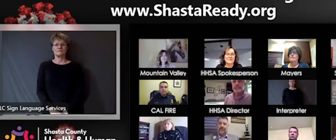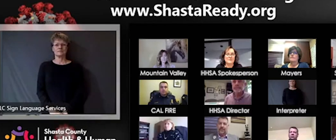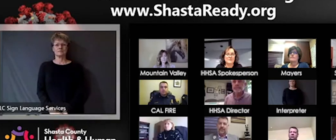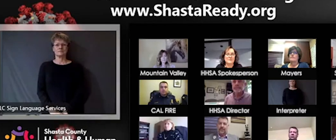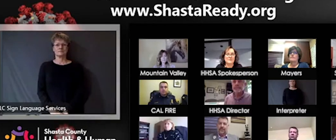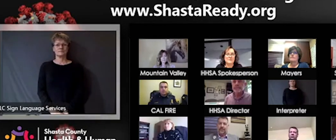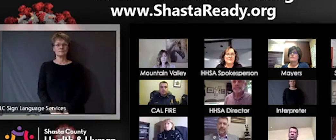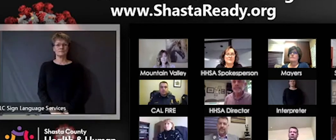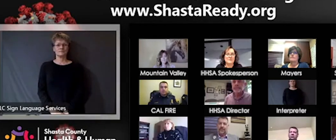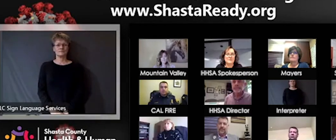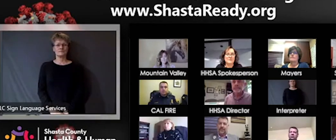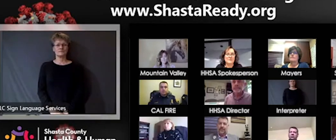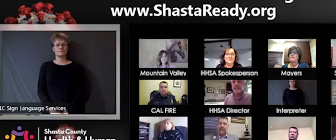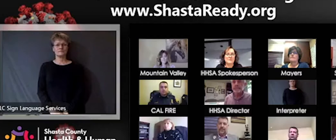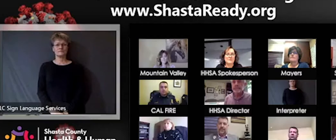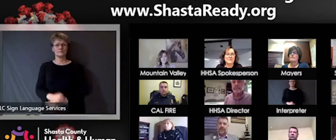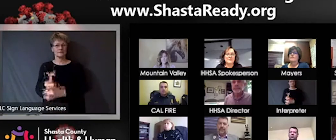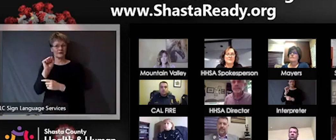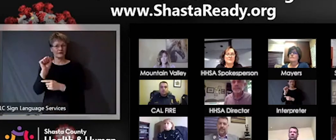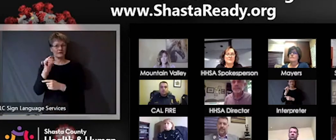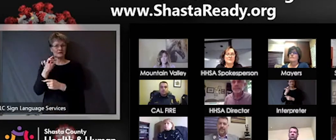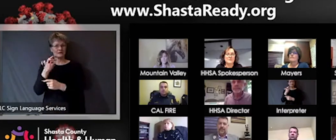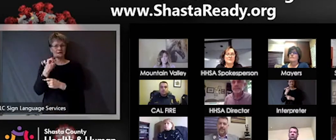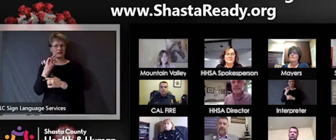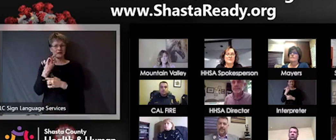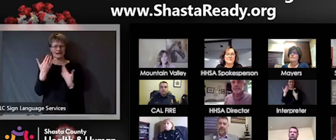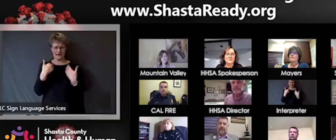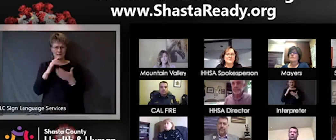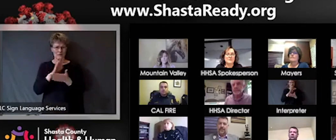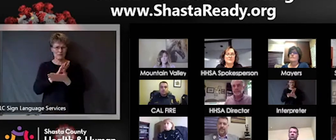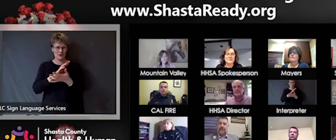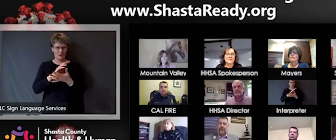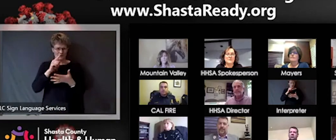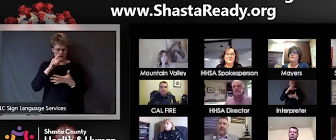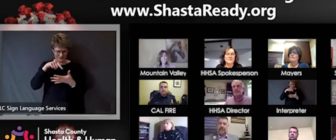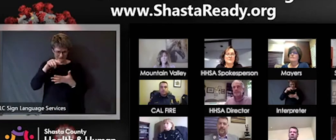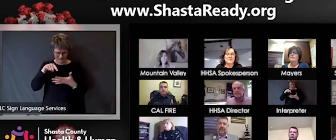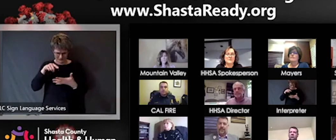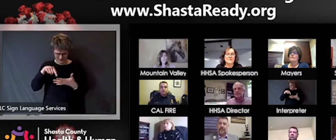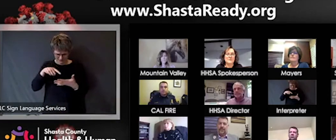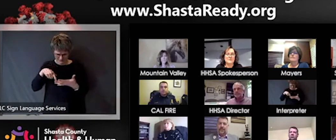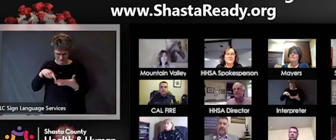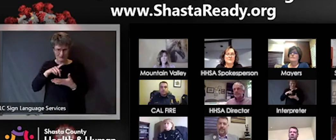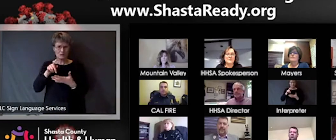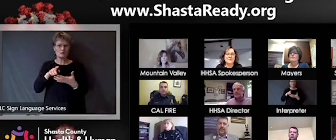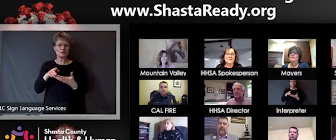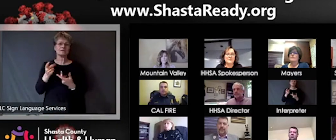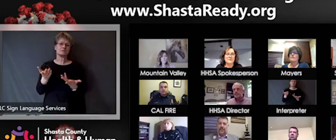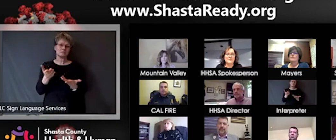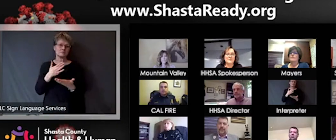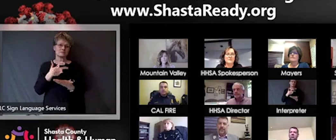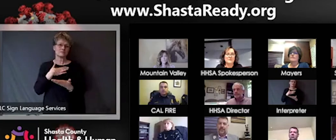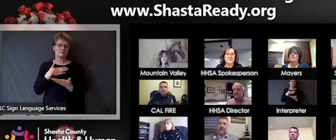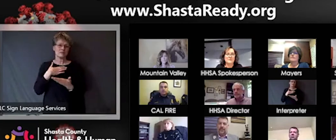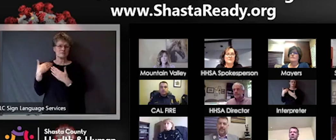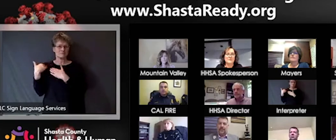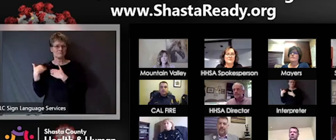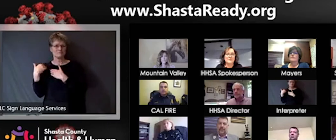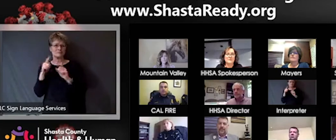going back and forth in my document where I had some questions so I was kind of having my own issue, but let's see here so actually I was one of the